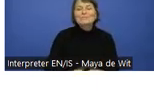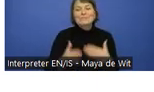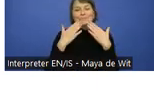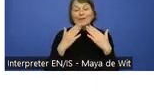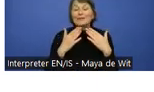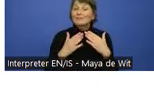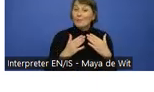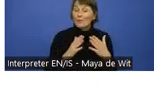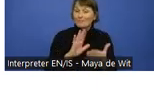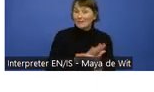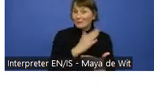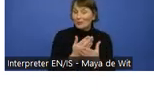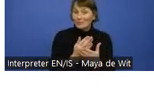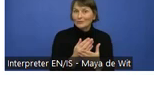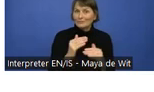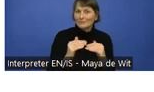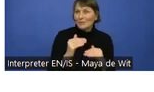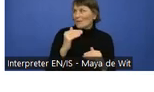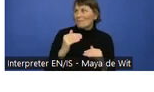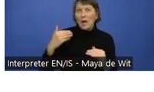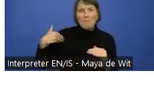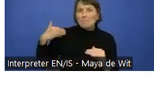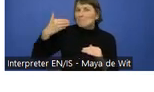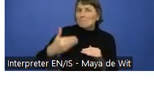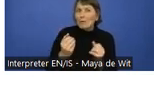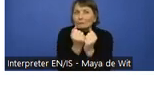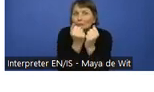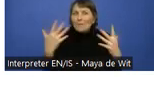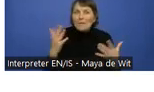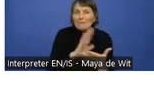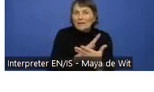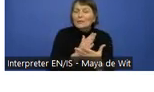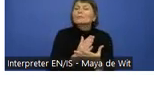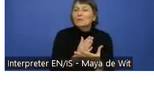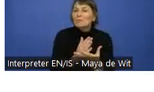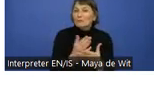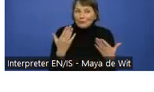We have had more interpreters than I think ever because we are trying out the new features